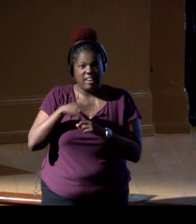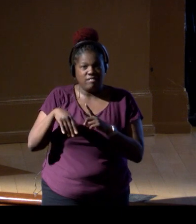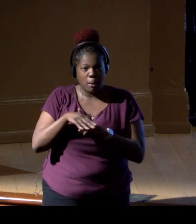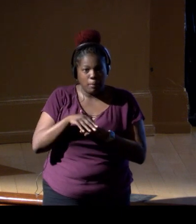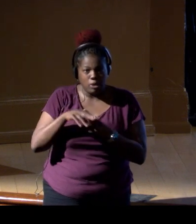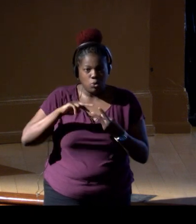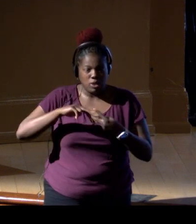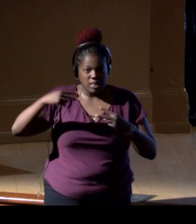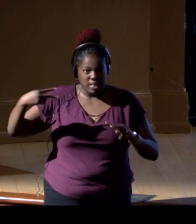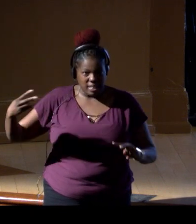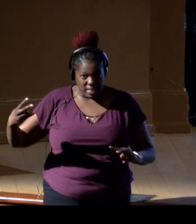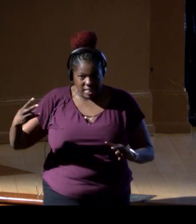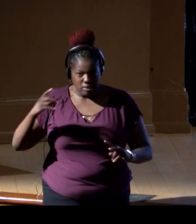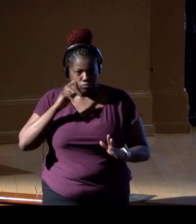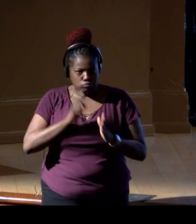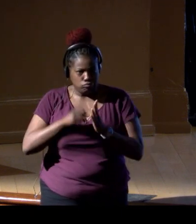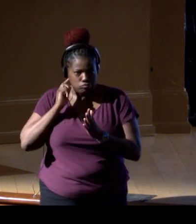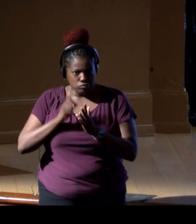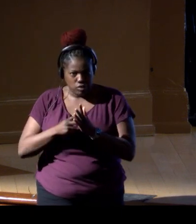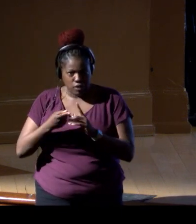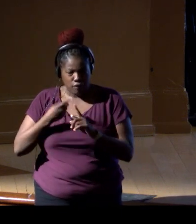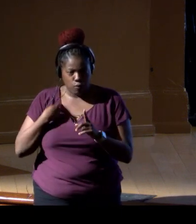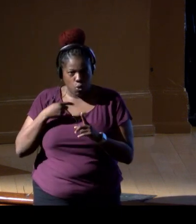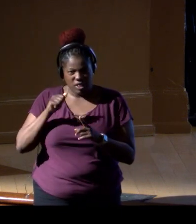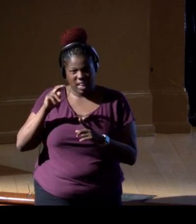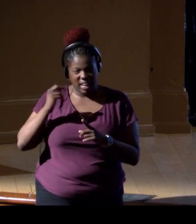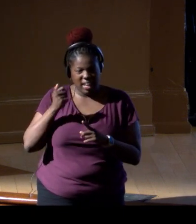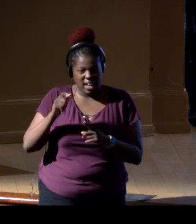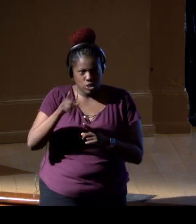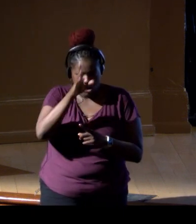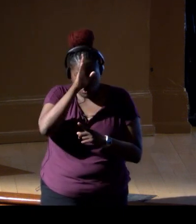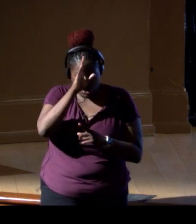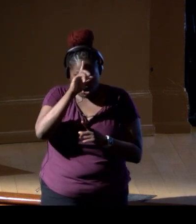of the angel shark in these places where the fishermen catch them, right?